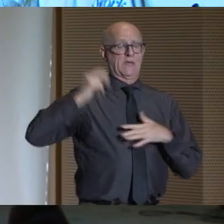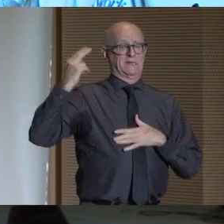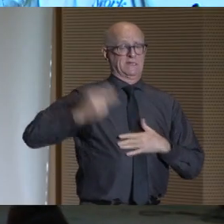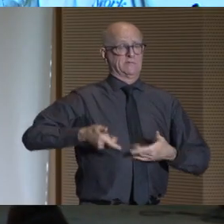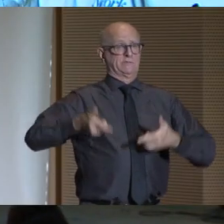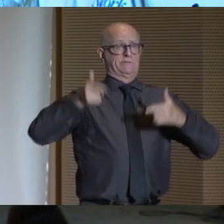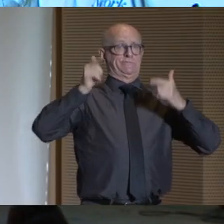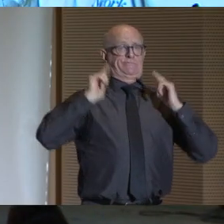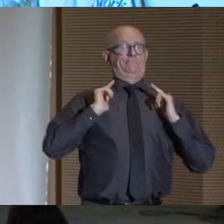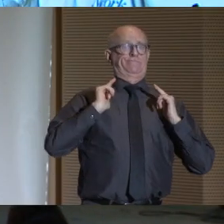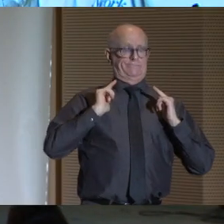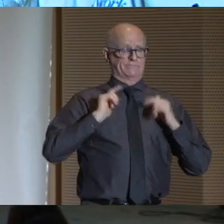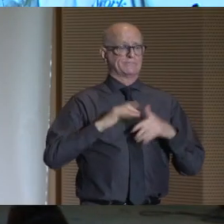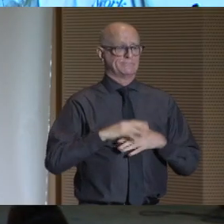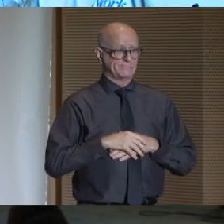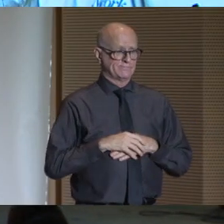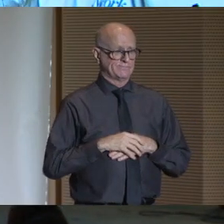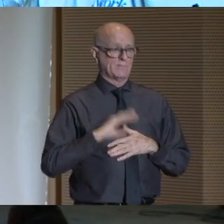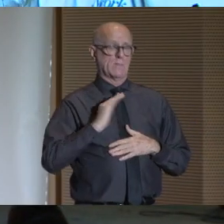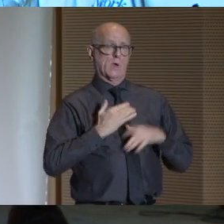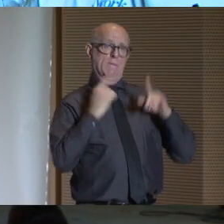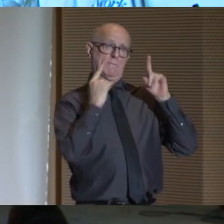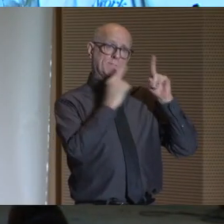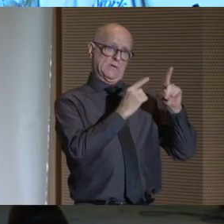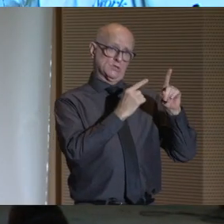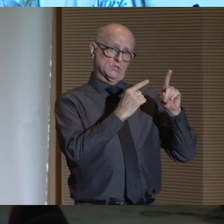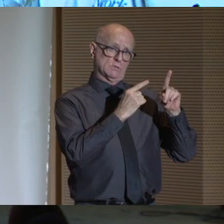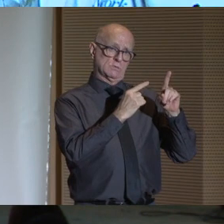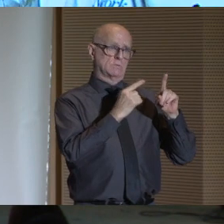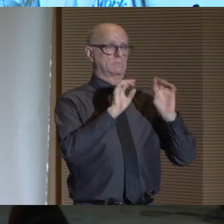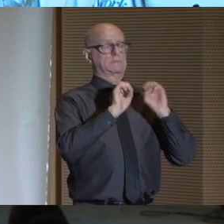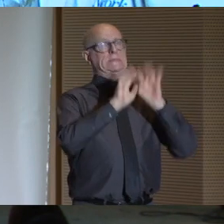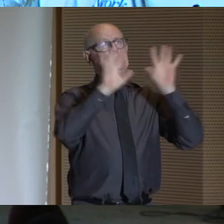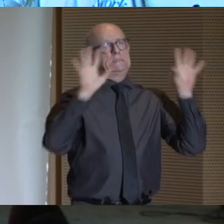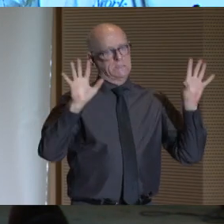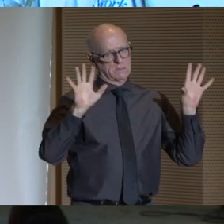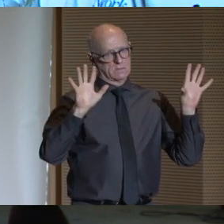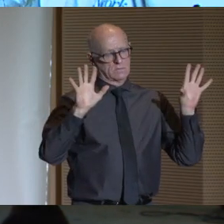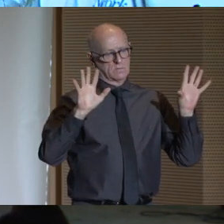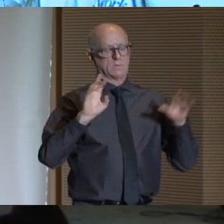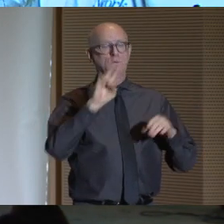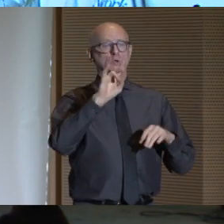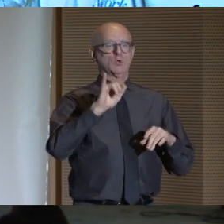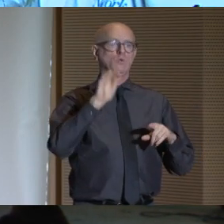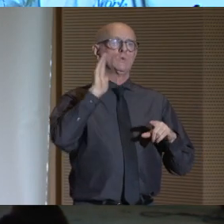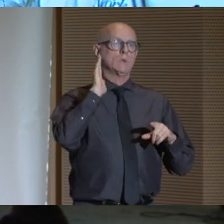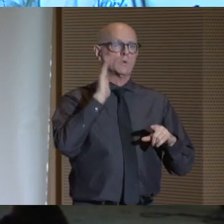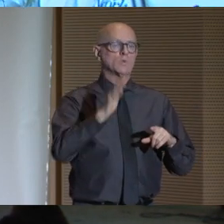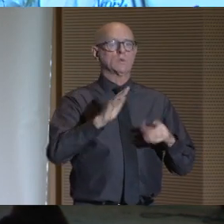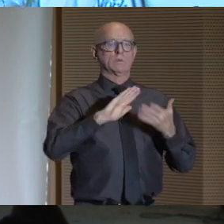Now that legacy falls to us. Our mission has never been more clear.